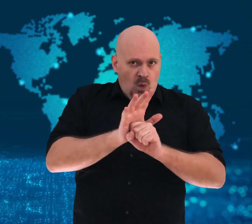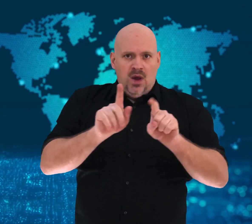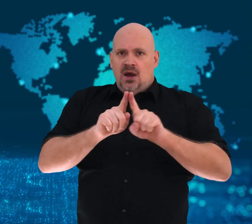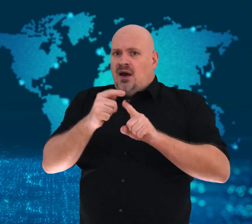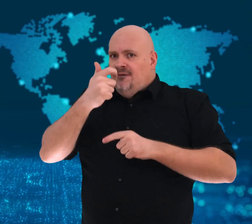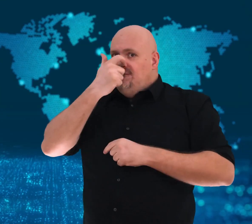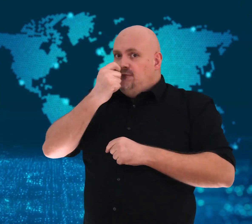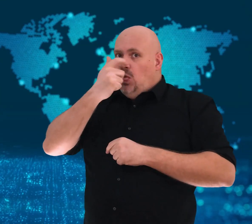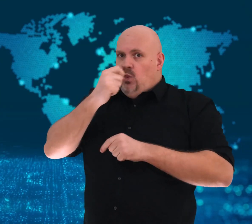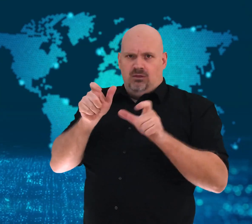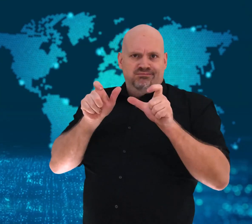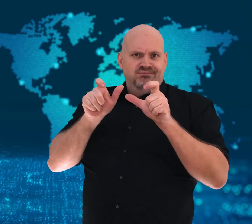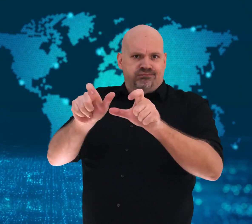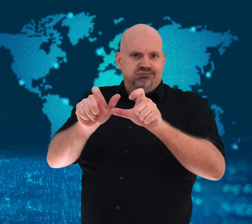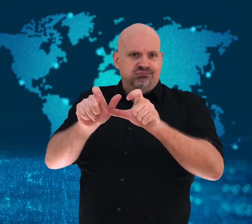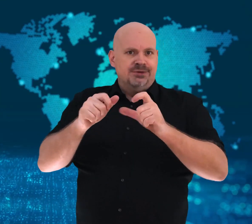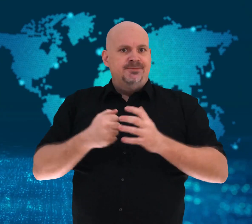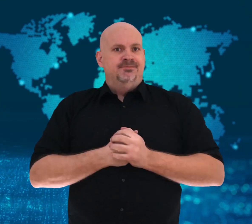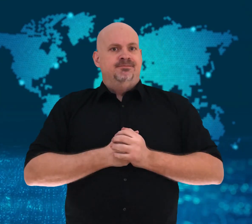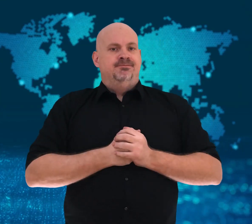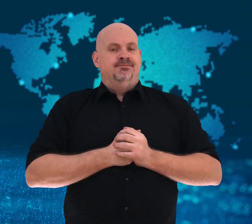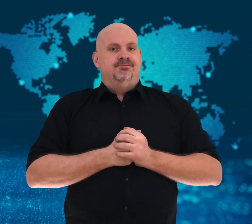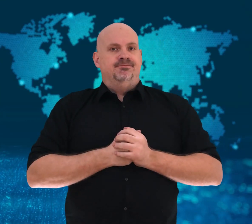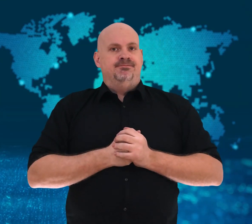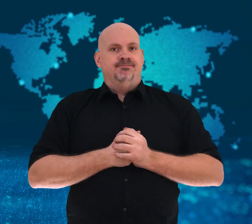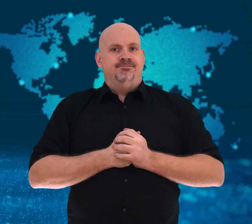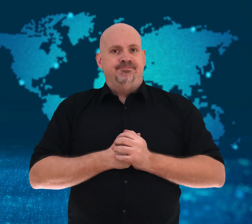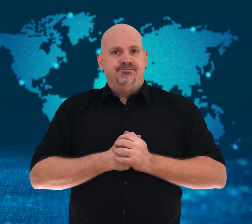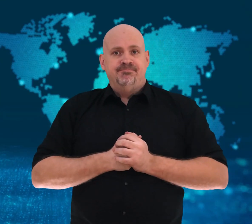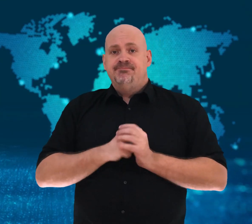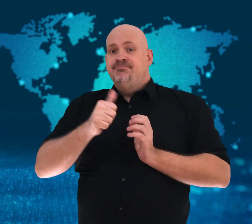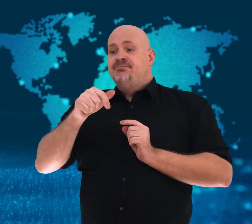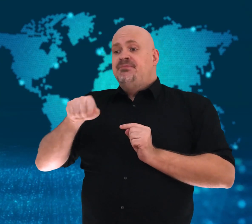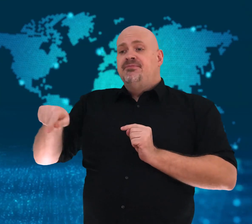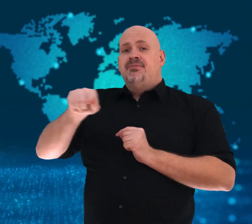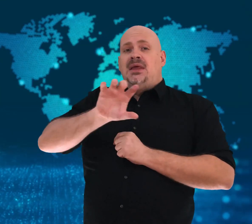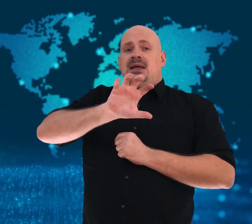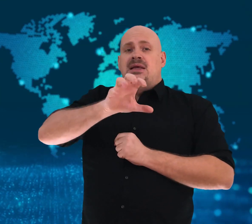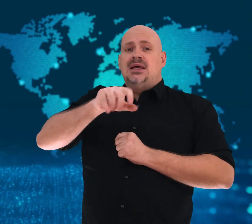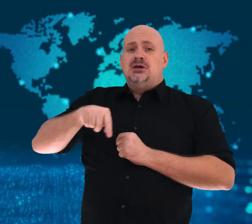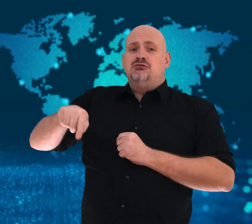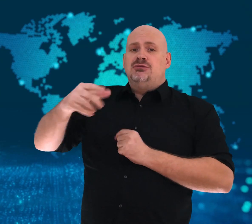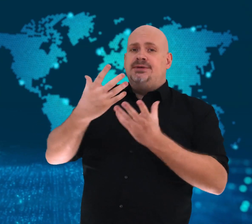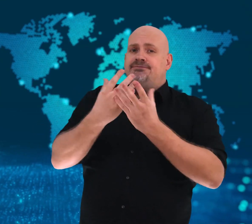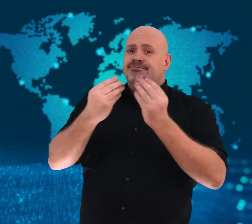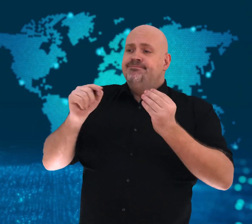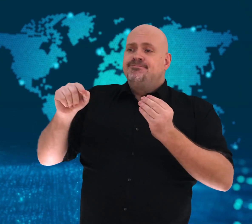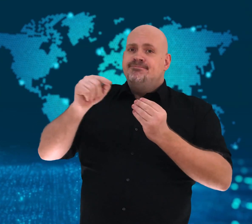people who are not vaccinated against COVID-19,